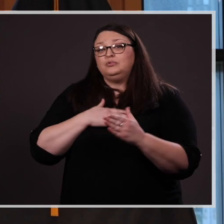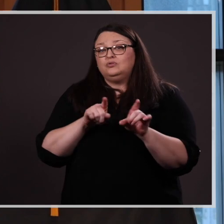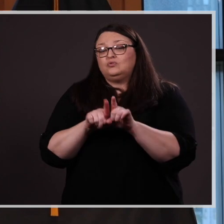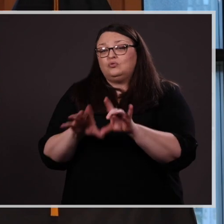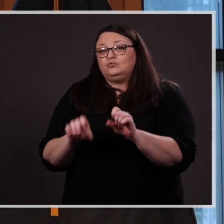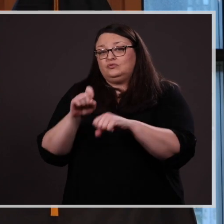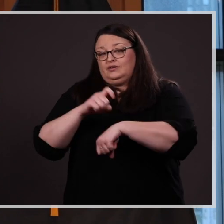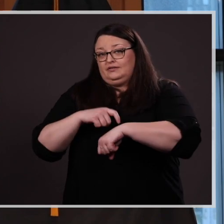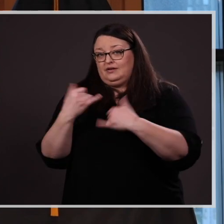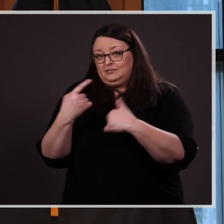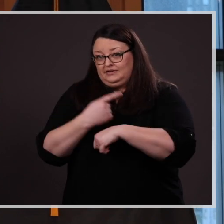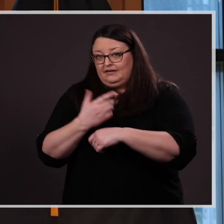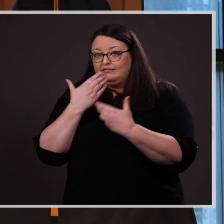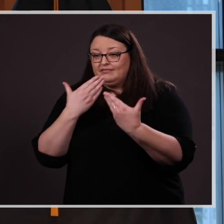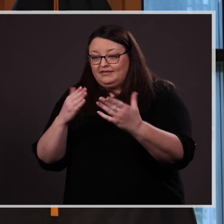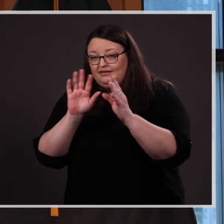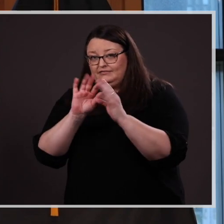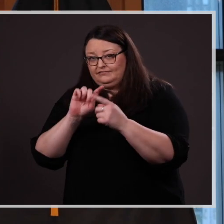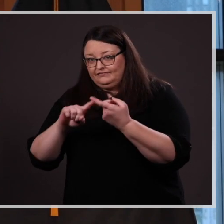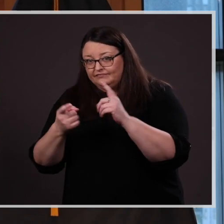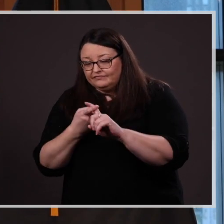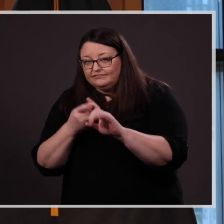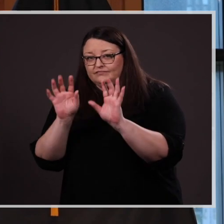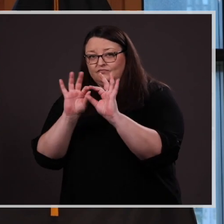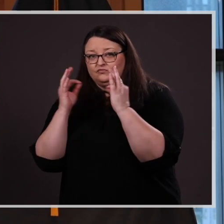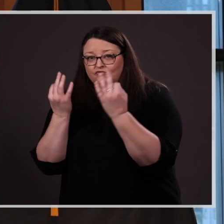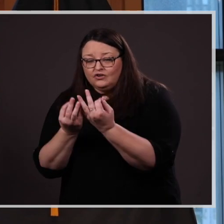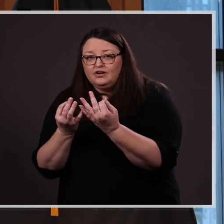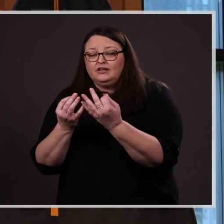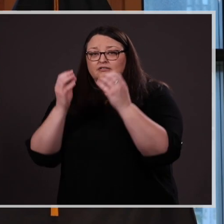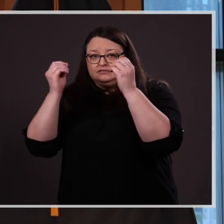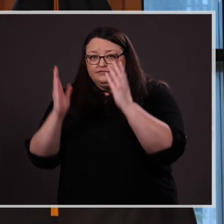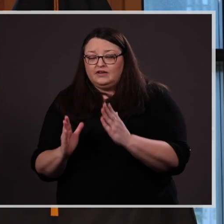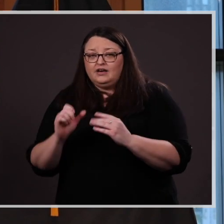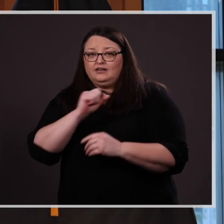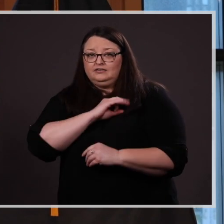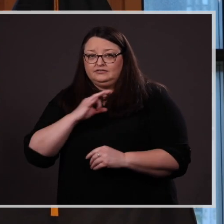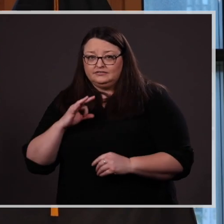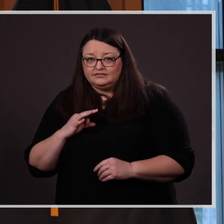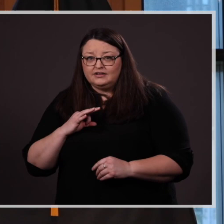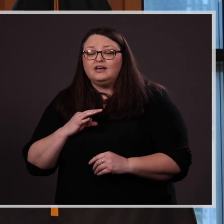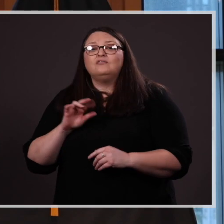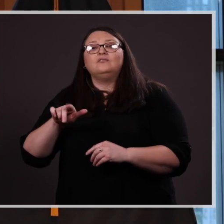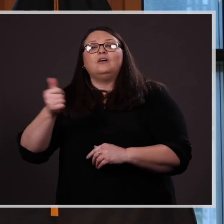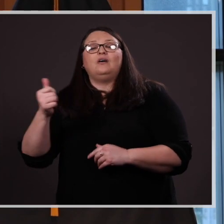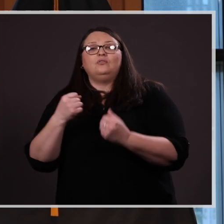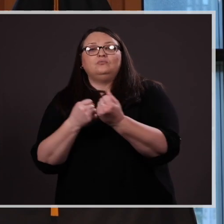time today to thank your family, friends, faculty, staff, and other supporters who made